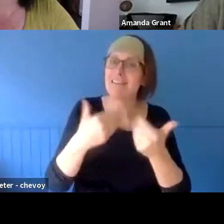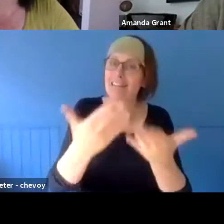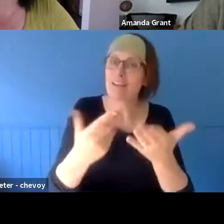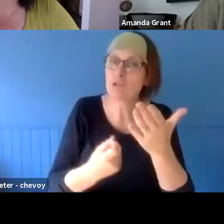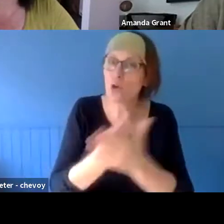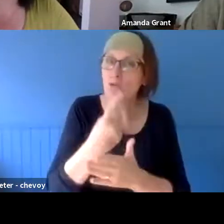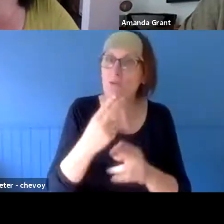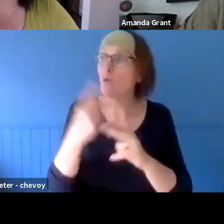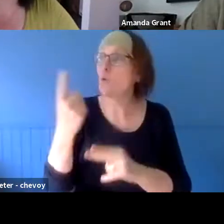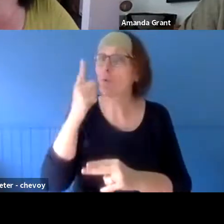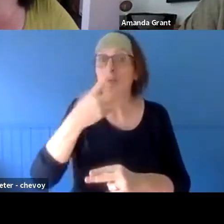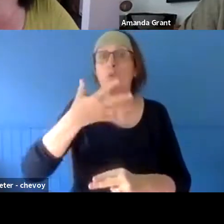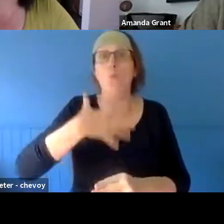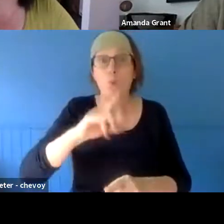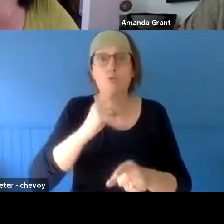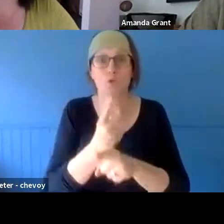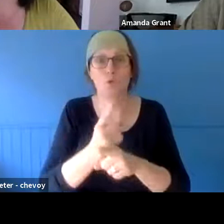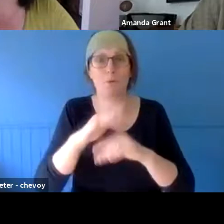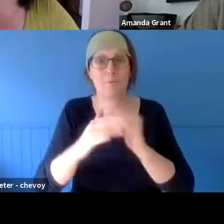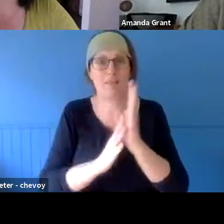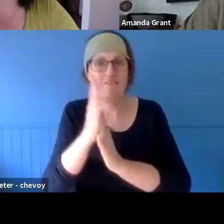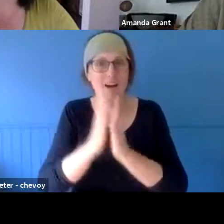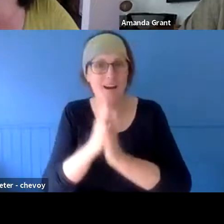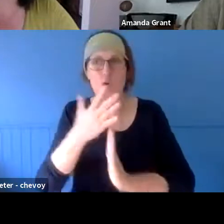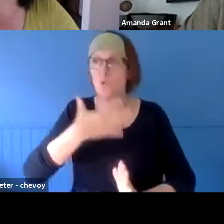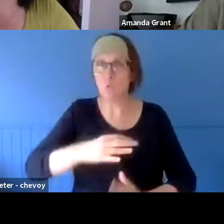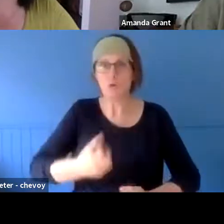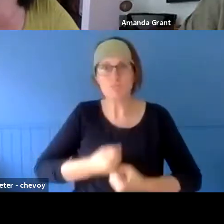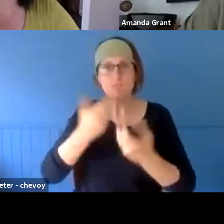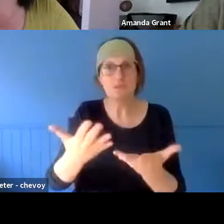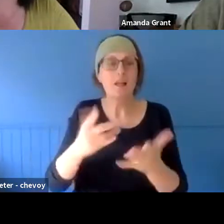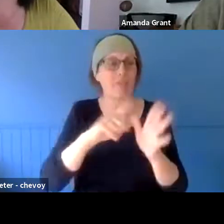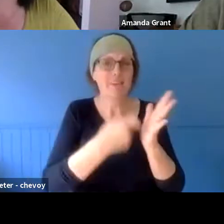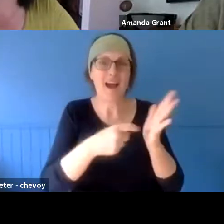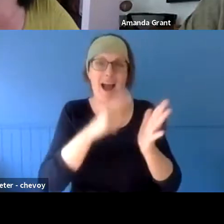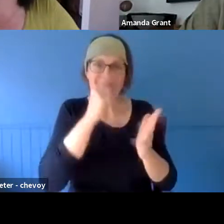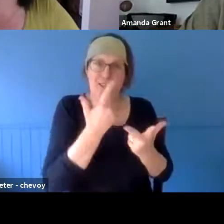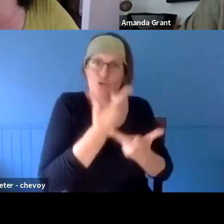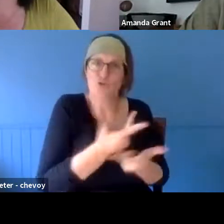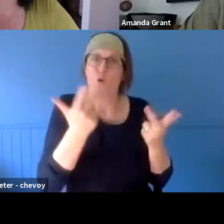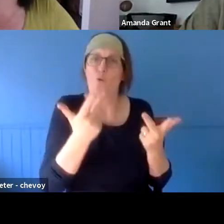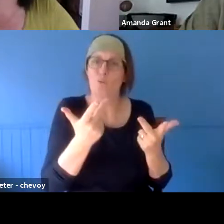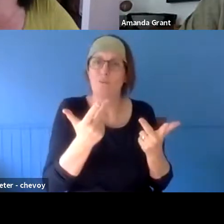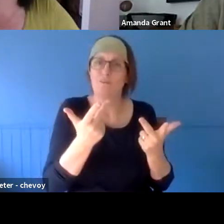express things, to actually do something. And that's really, I think, what the creative process is about - it gives people an